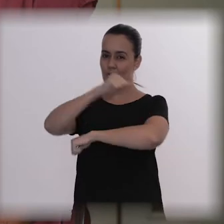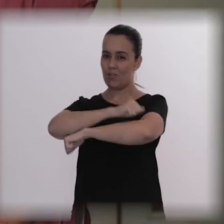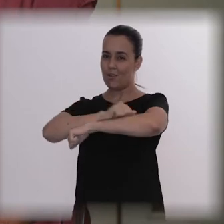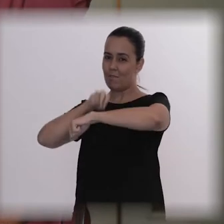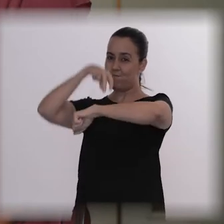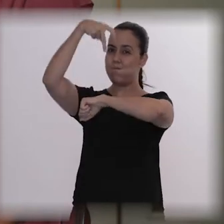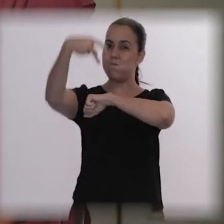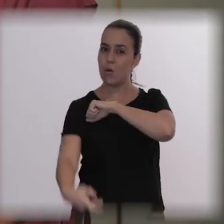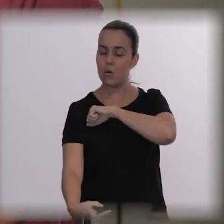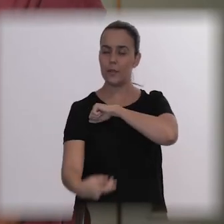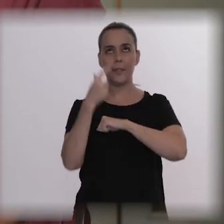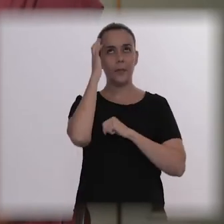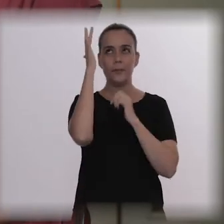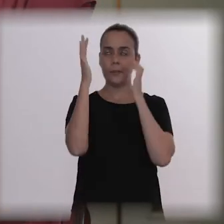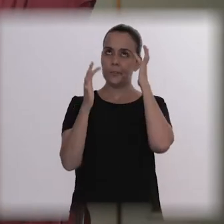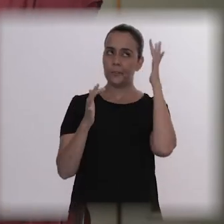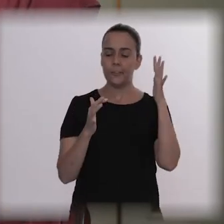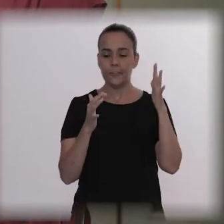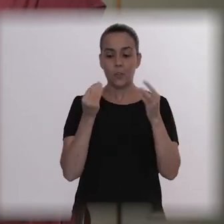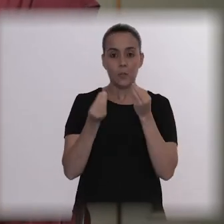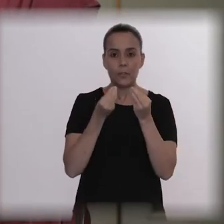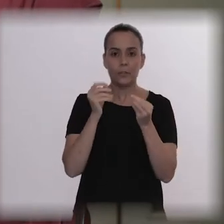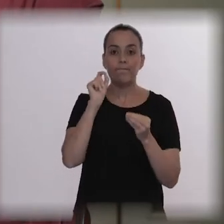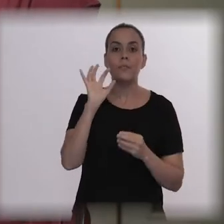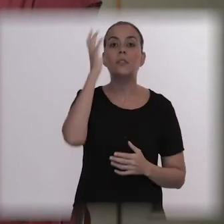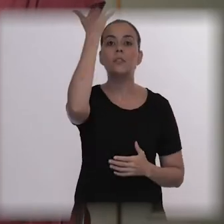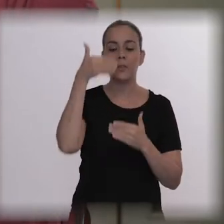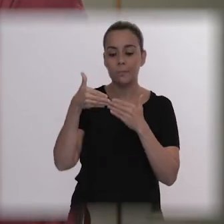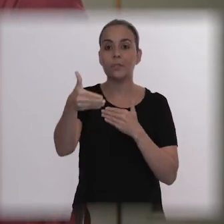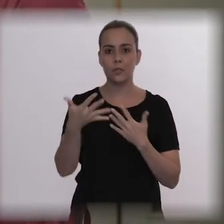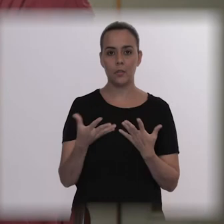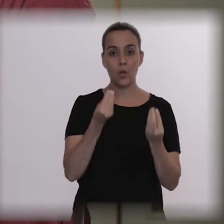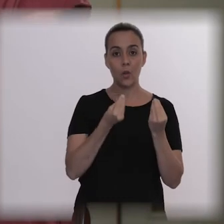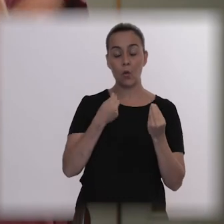because I realized I couldn’t make him come back from this, but if someone came, it could be risky.